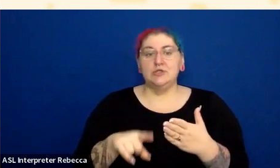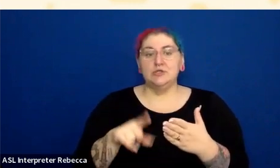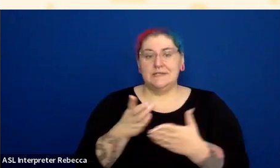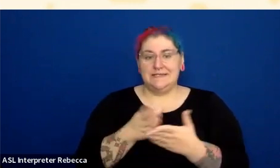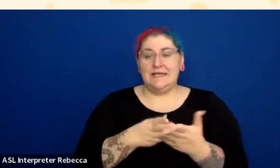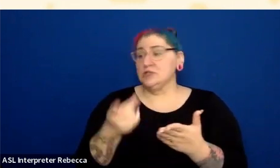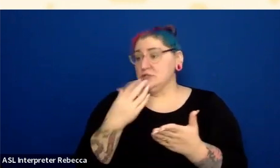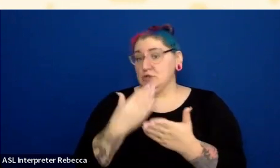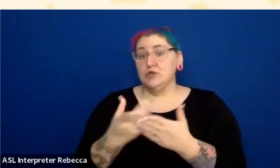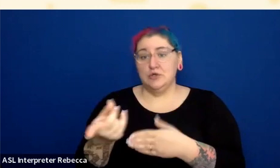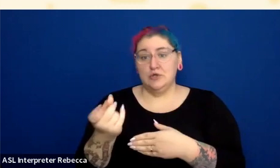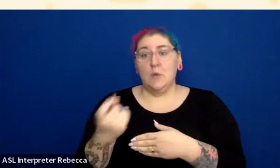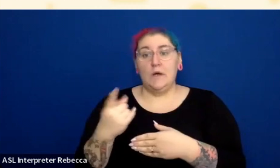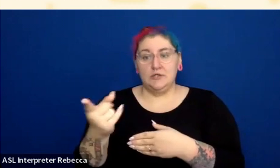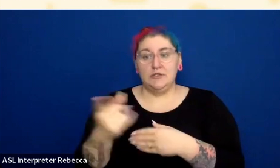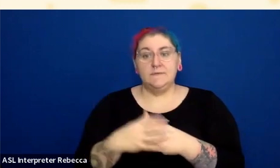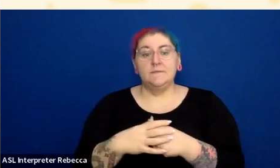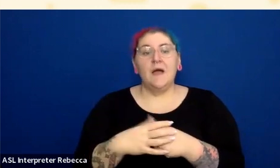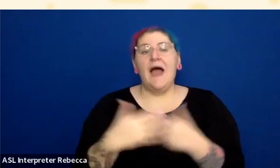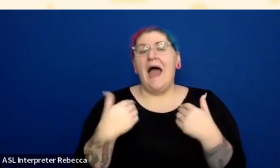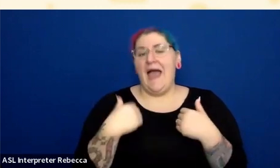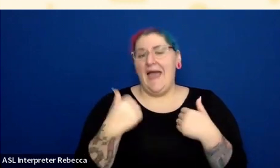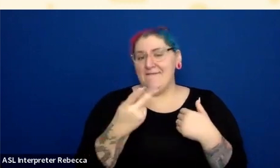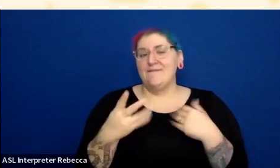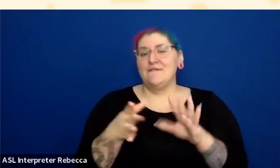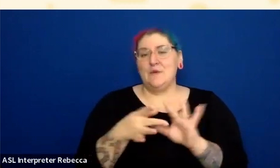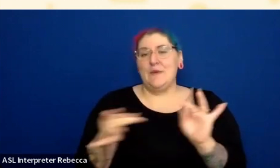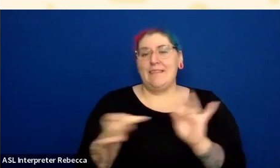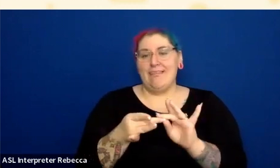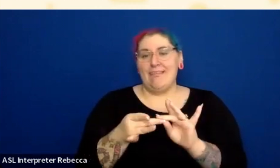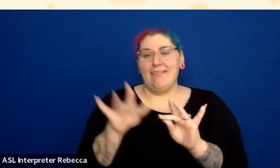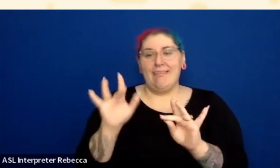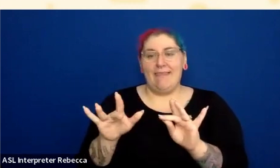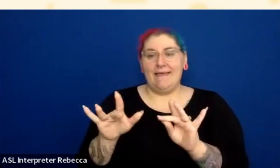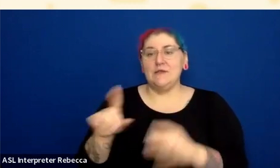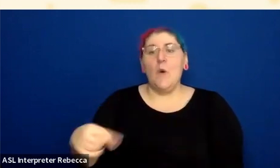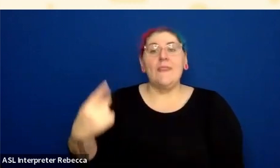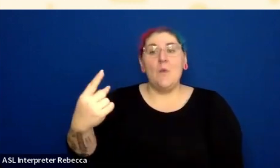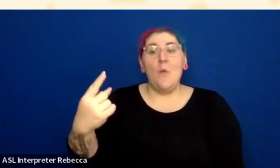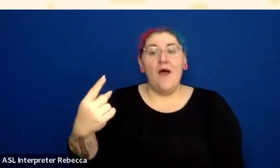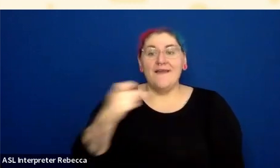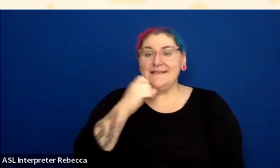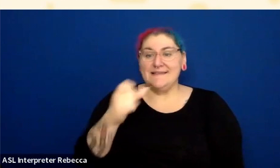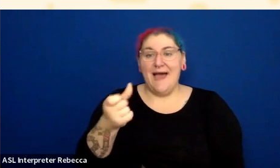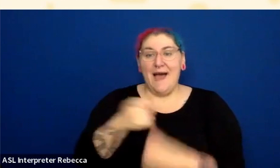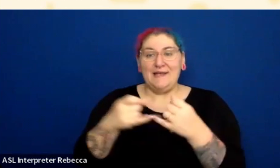I have like a few links in this page, and only one of these examples is not underlined specifically for this activity.